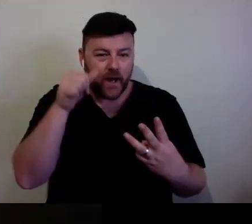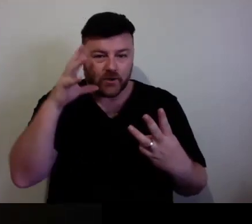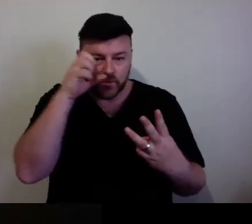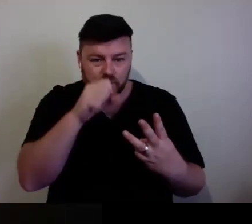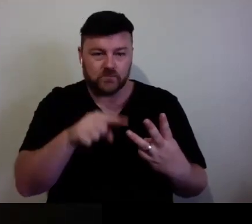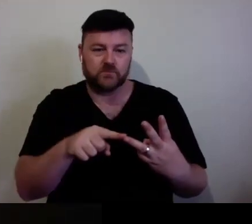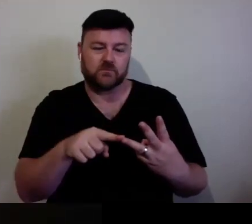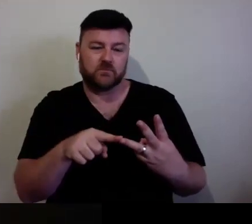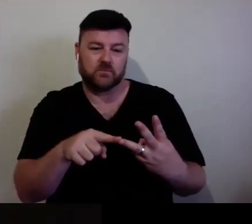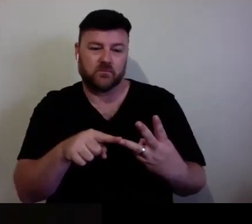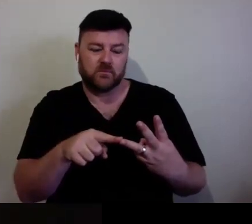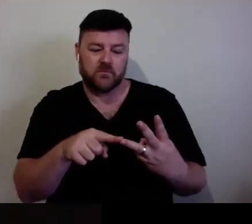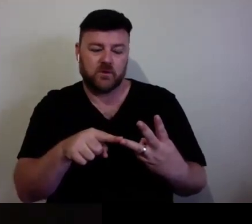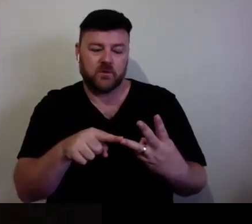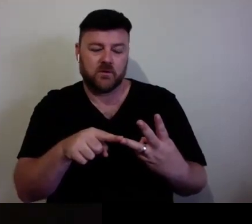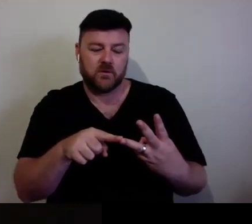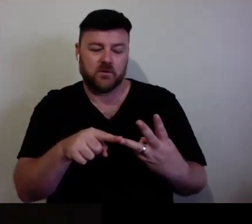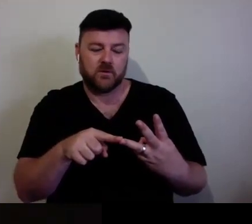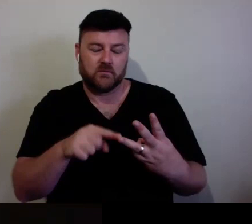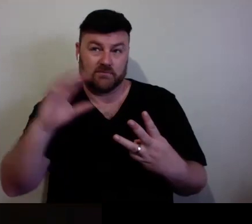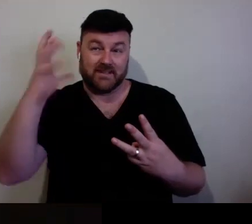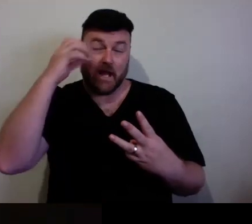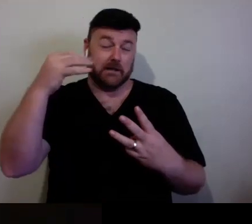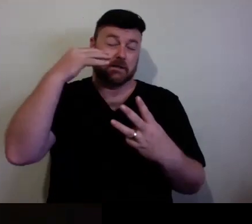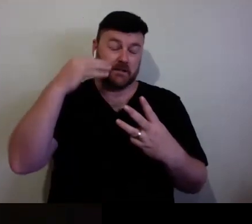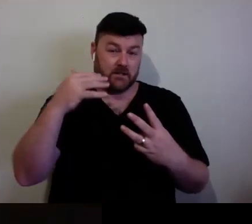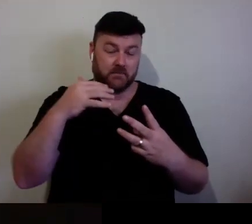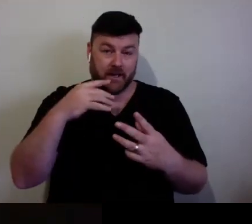that with people, I basically - helps them to realise that it's